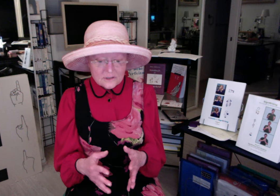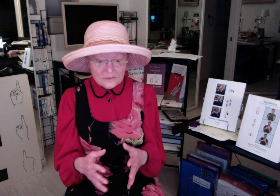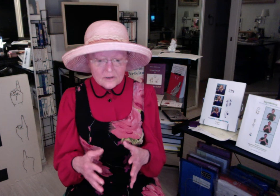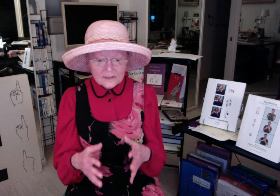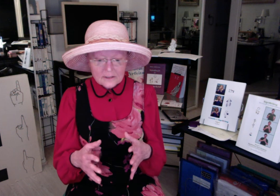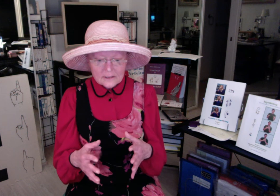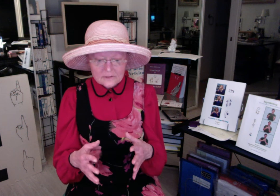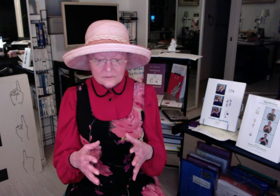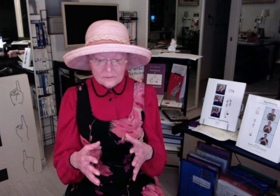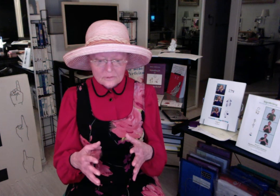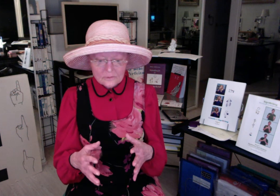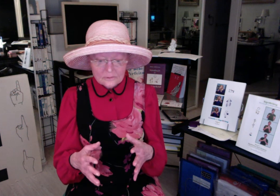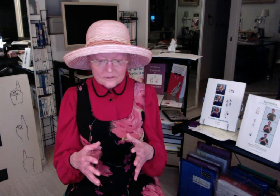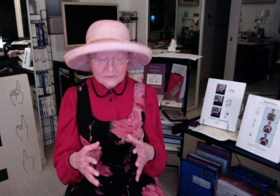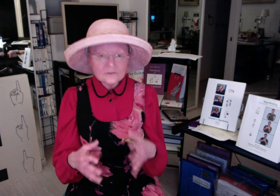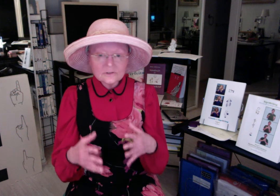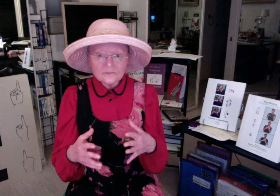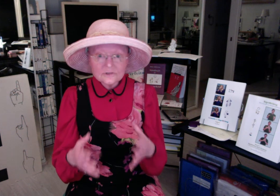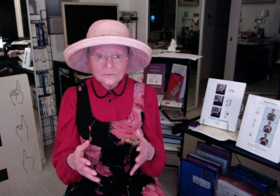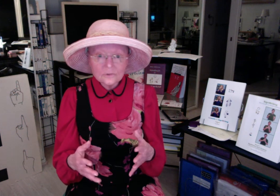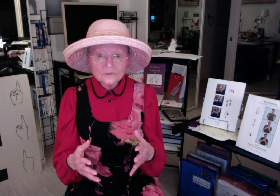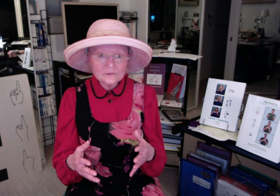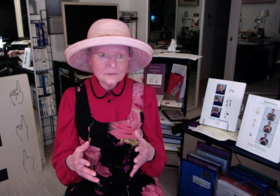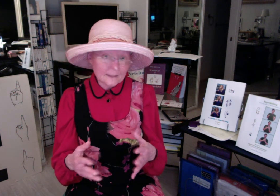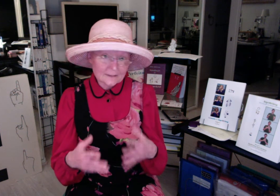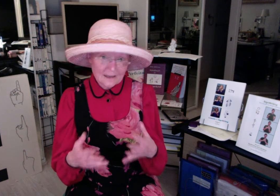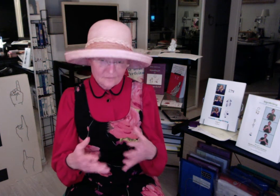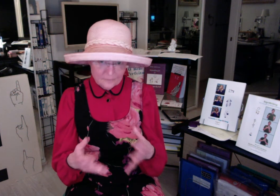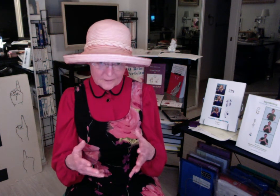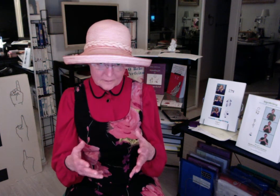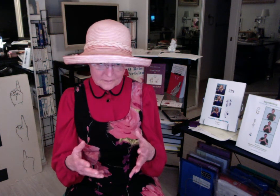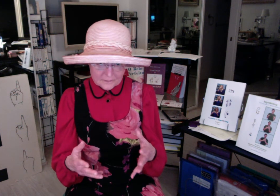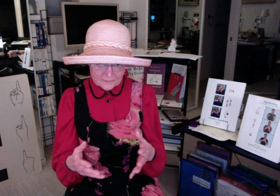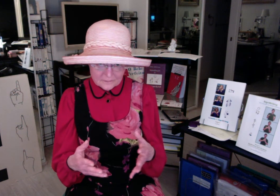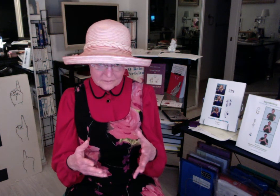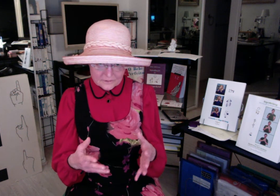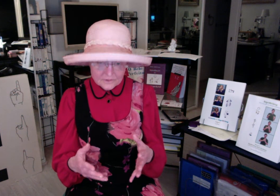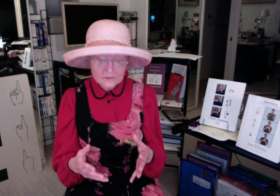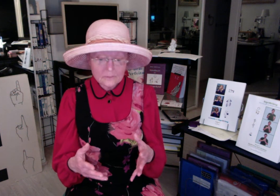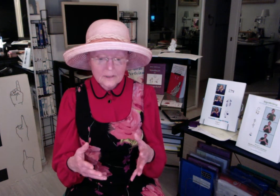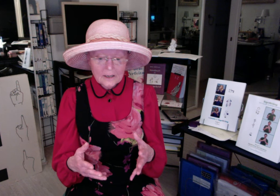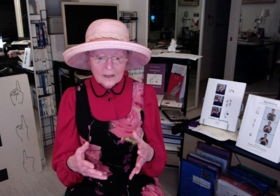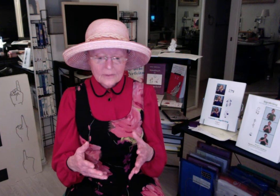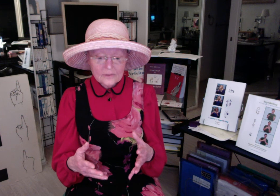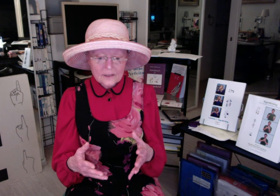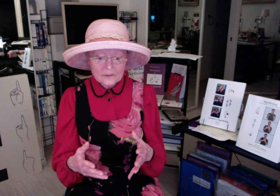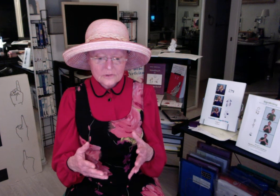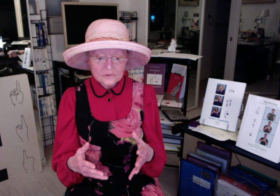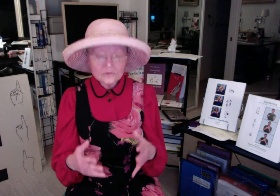SignWriting is a series of symbols, like an alphabetic system, that is used to write